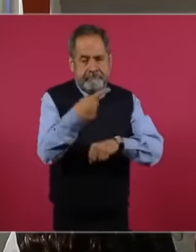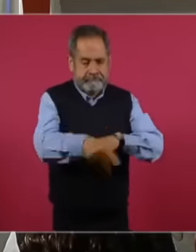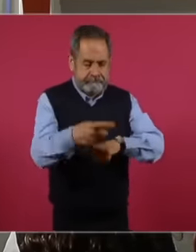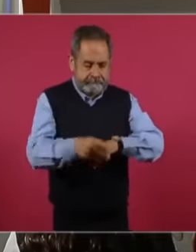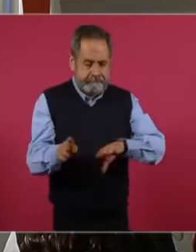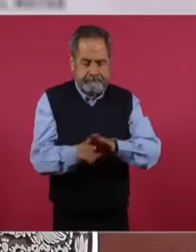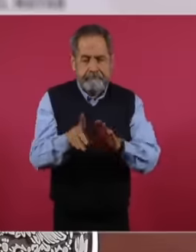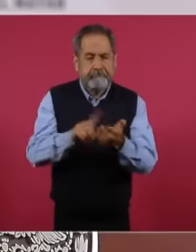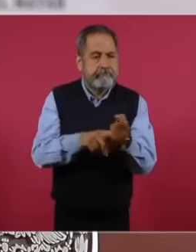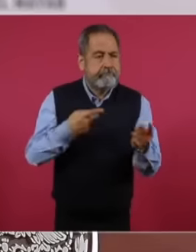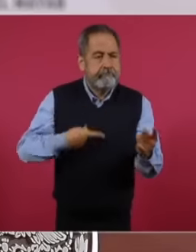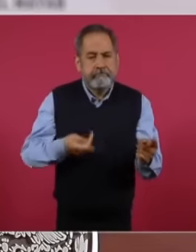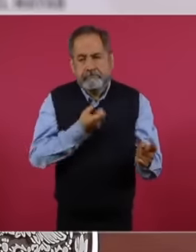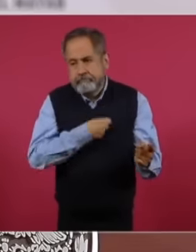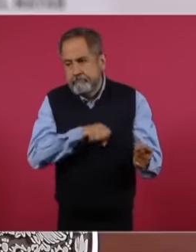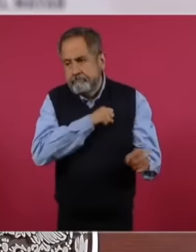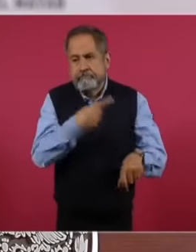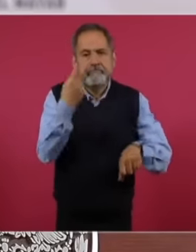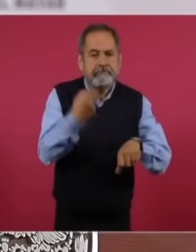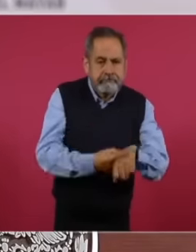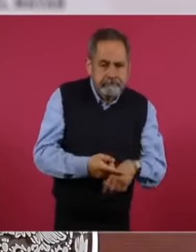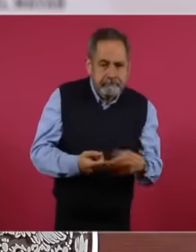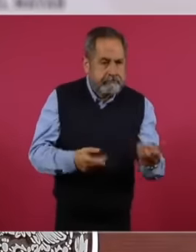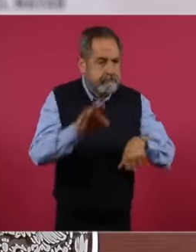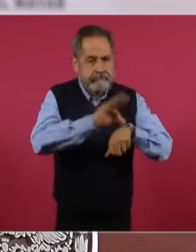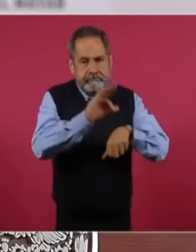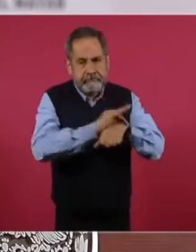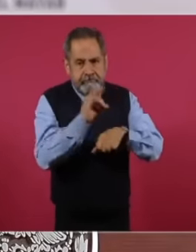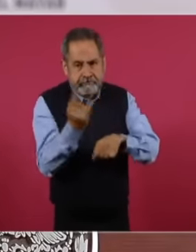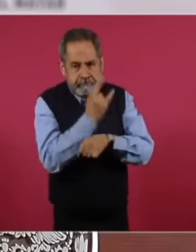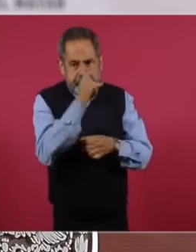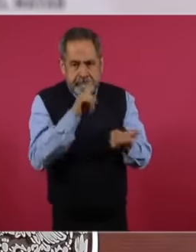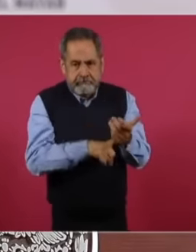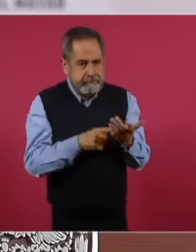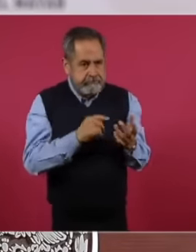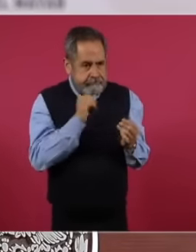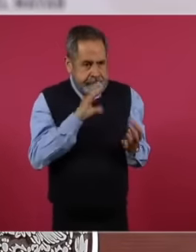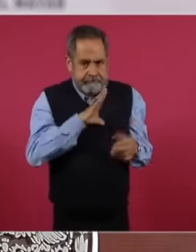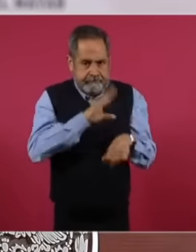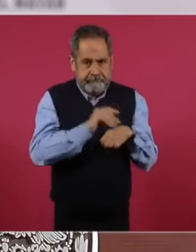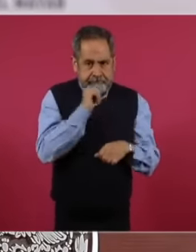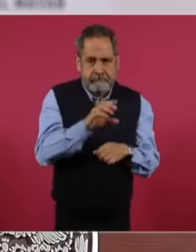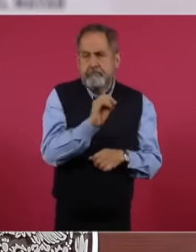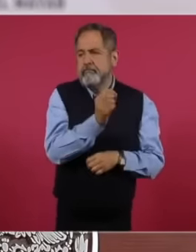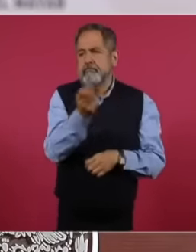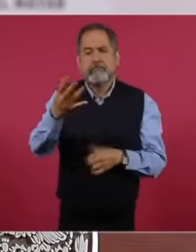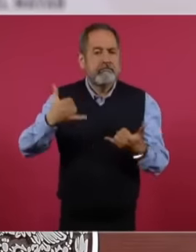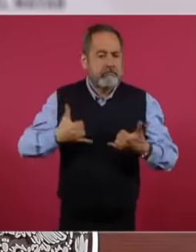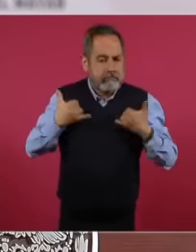any person who consumes them, particularly young people or tourists visiting